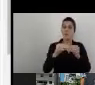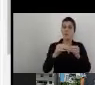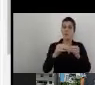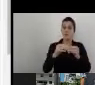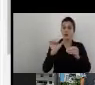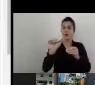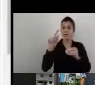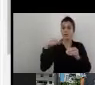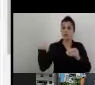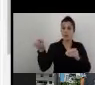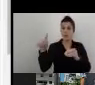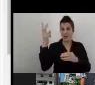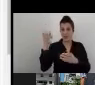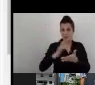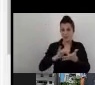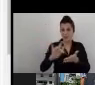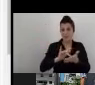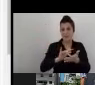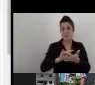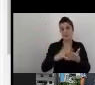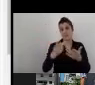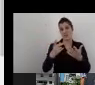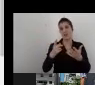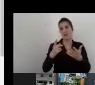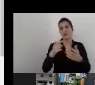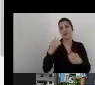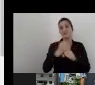the data I will implement and et cetera.